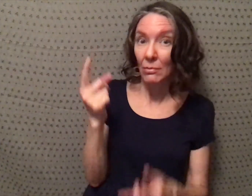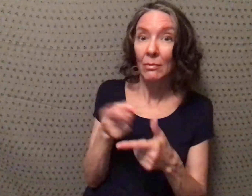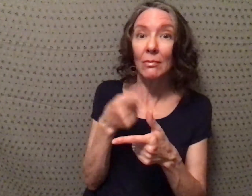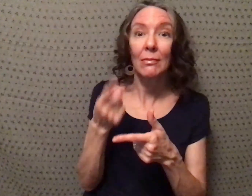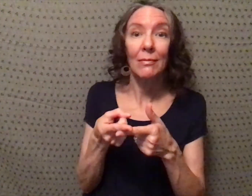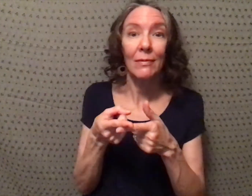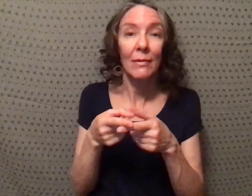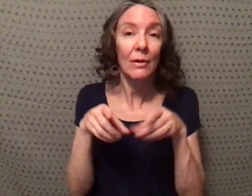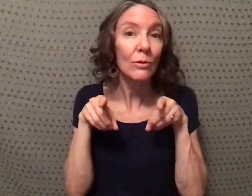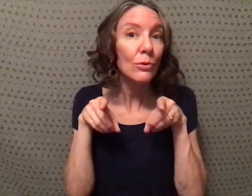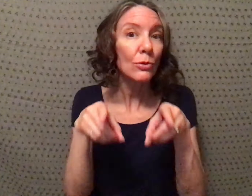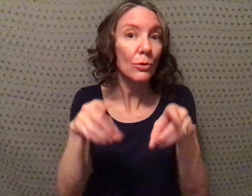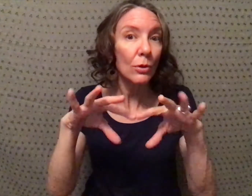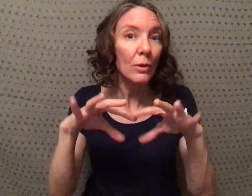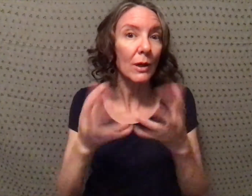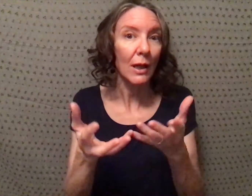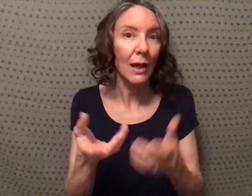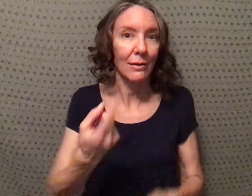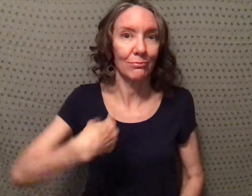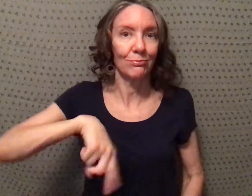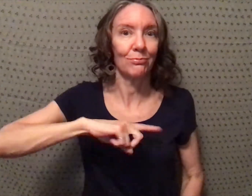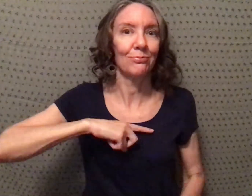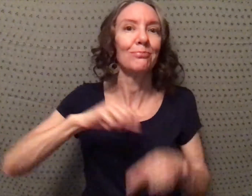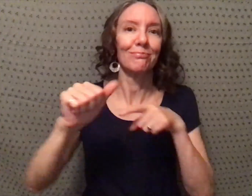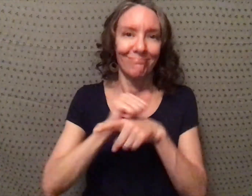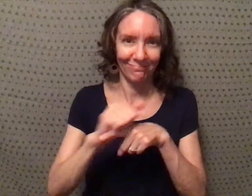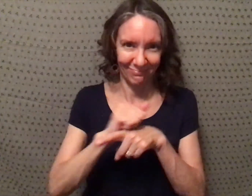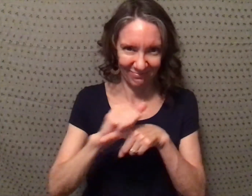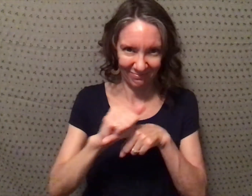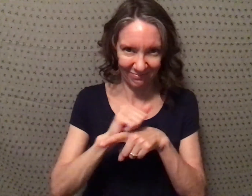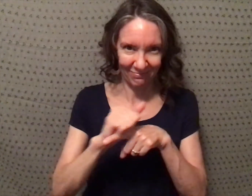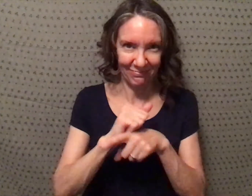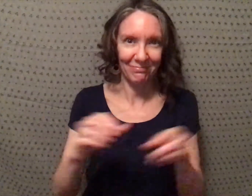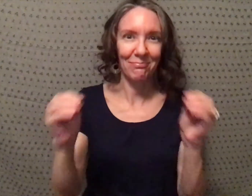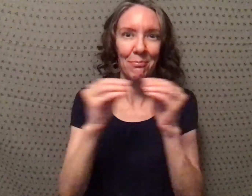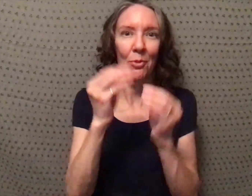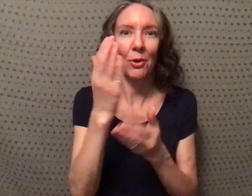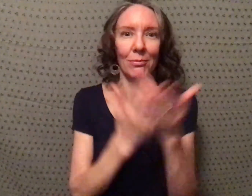and make sure you understand - then, during class we will practice and